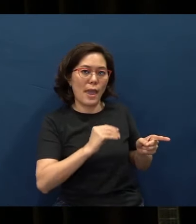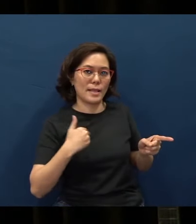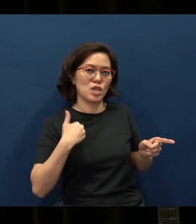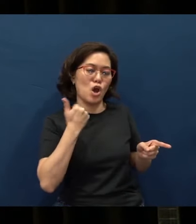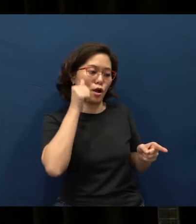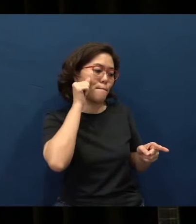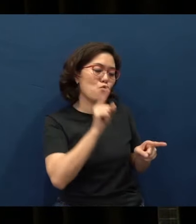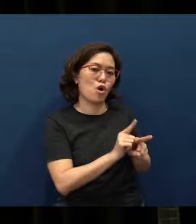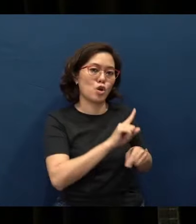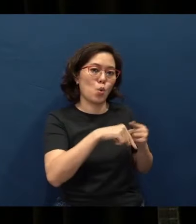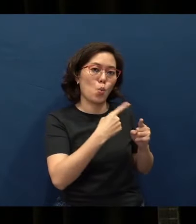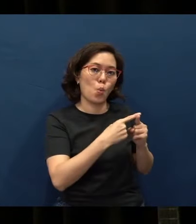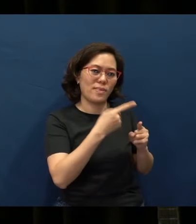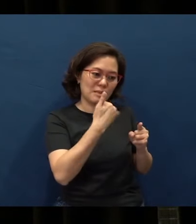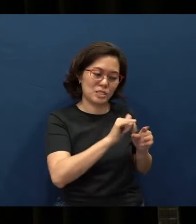when they were (at) school-going age.